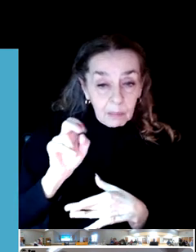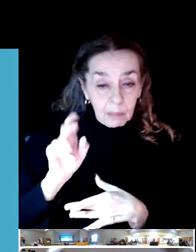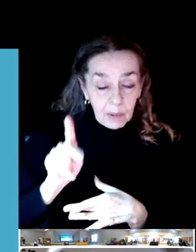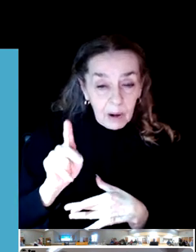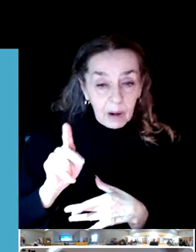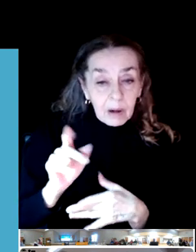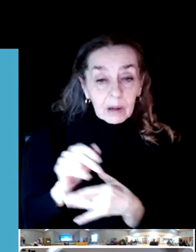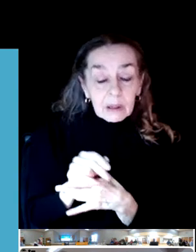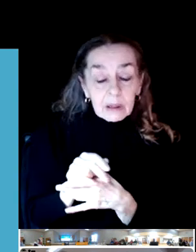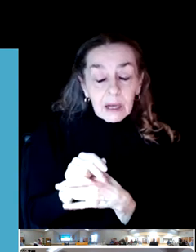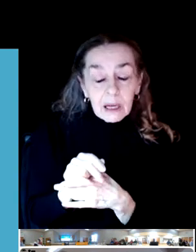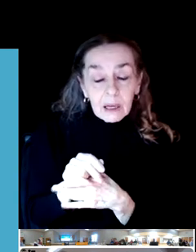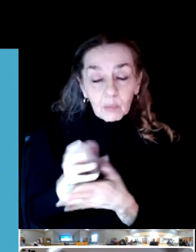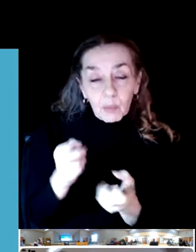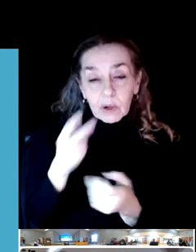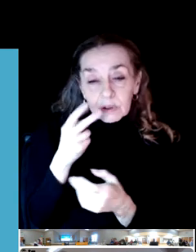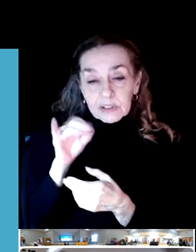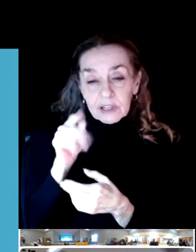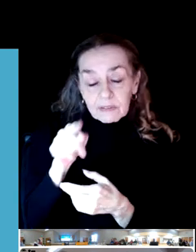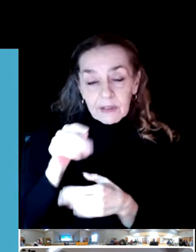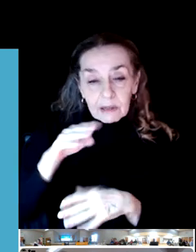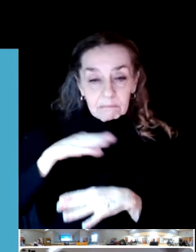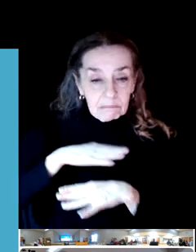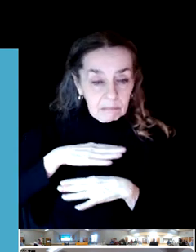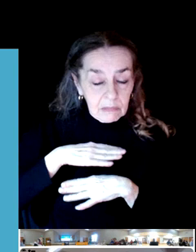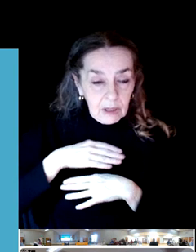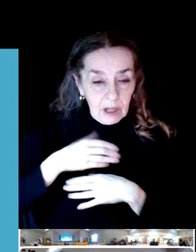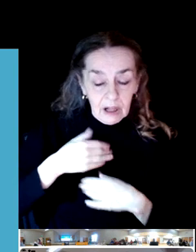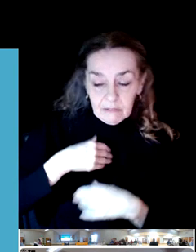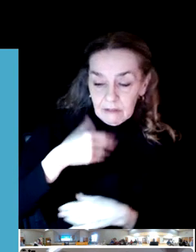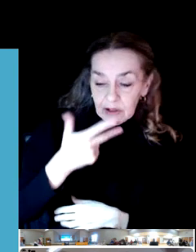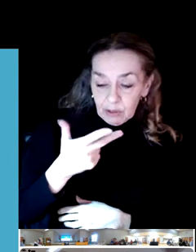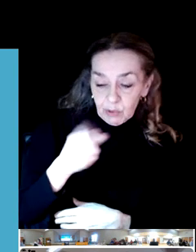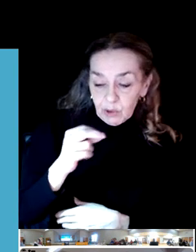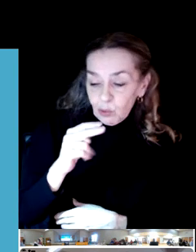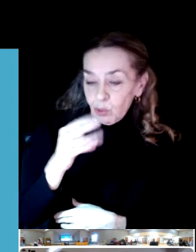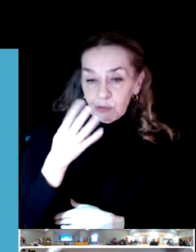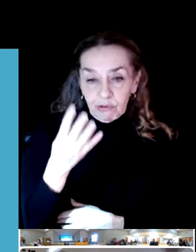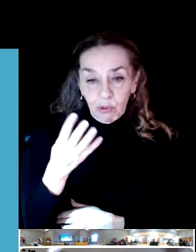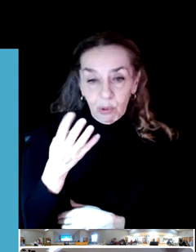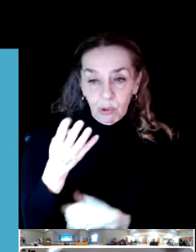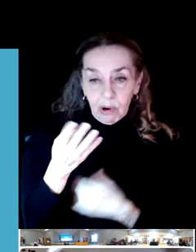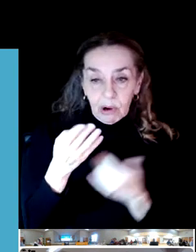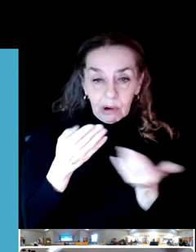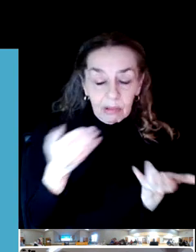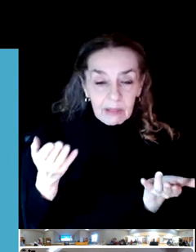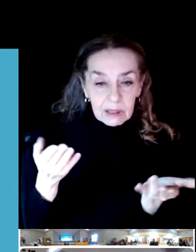standard of having three or four items within the park that would draw people, there's a